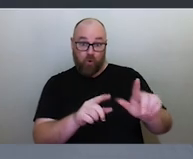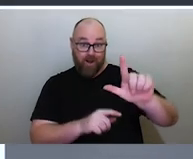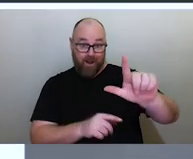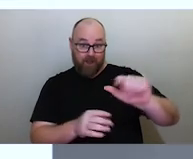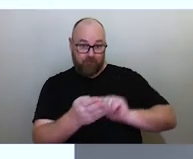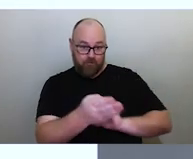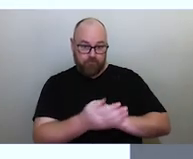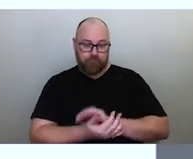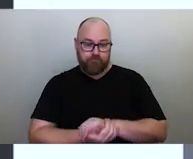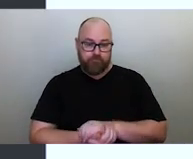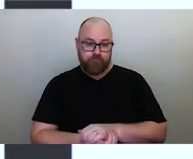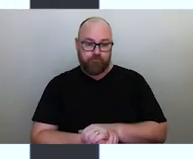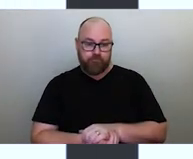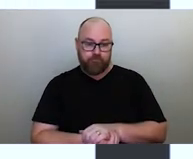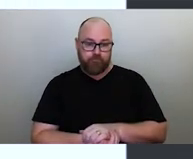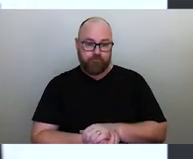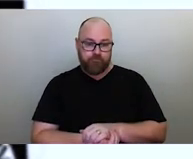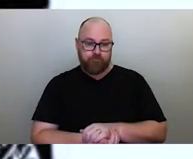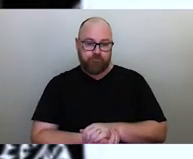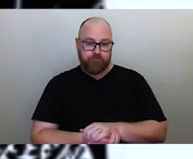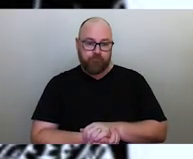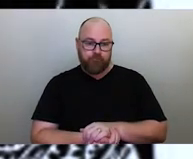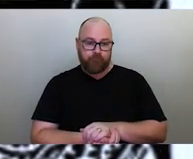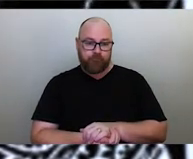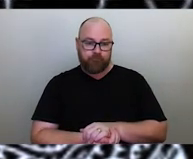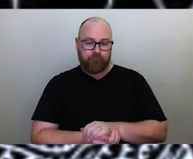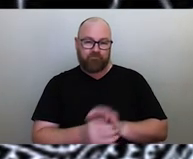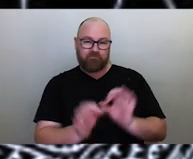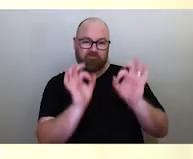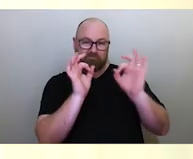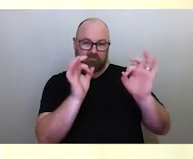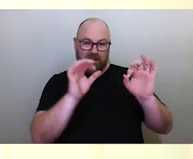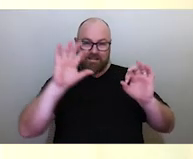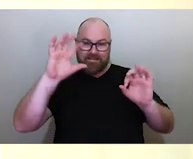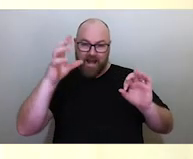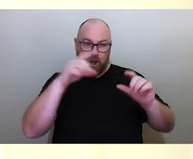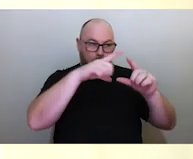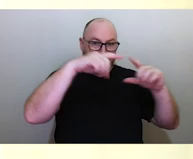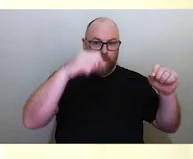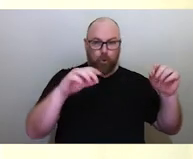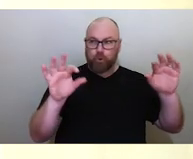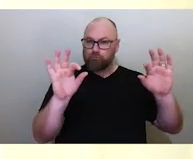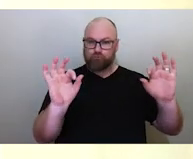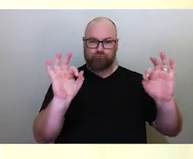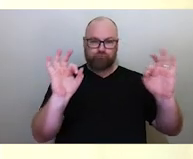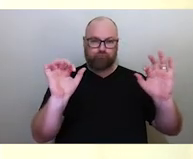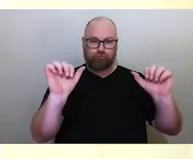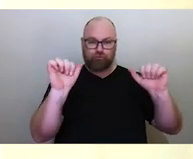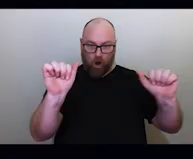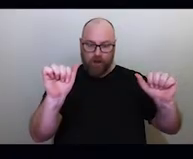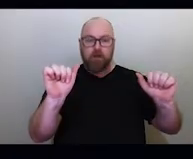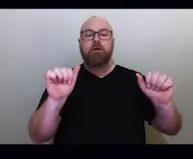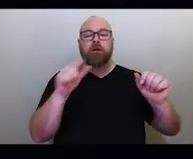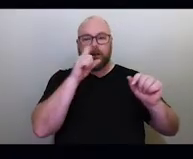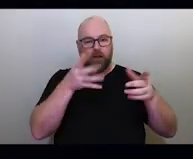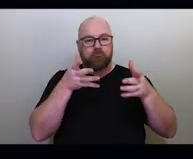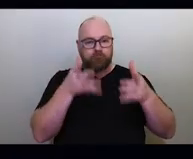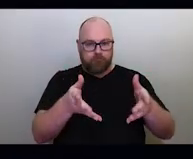It's when there is a superposition of the sun and the moon. This ceremony takes place during a lunar eclipse.